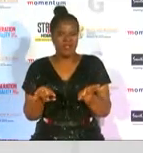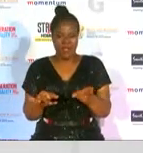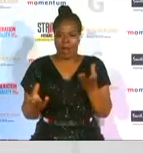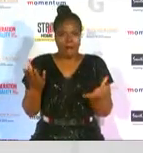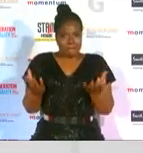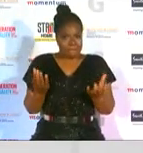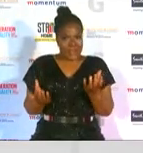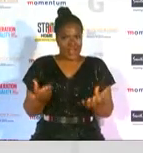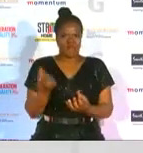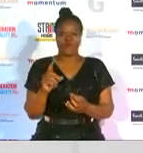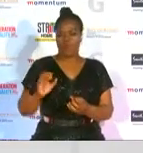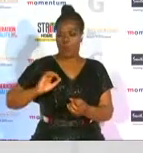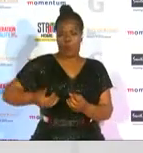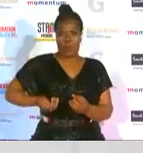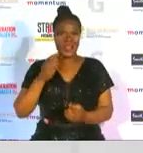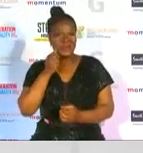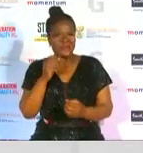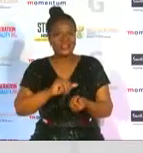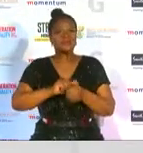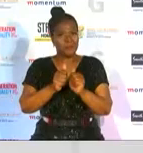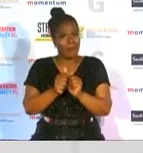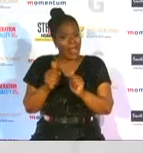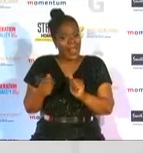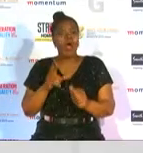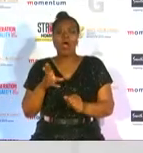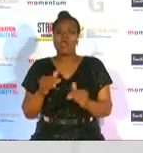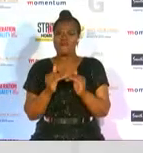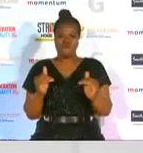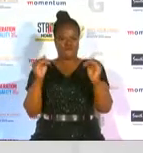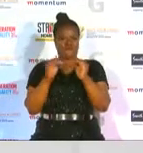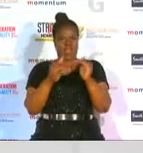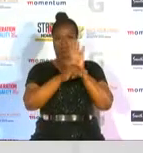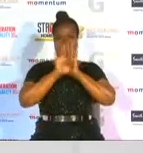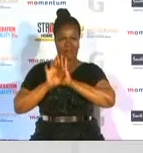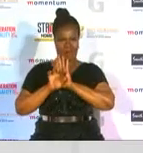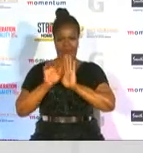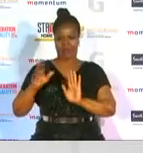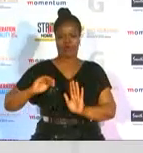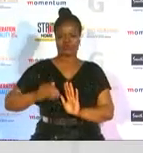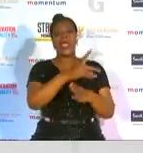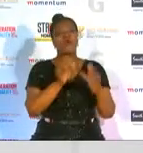men and women sport and a fair portrayal of sports people irrespective of gender